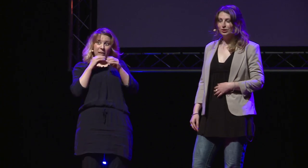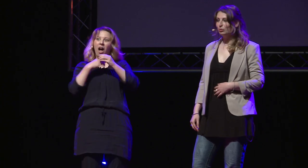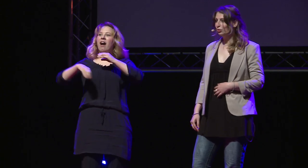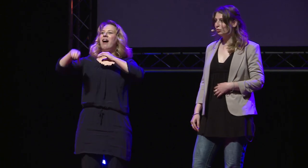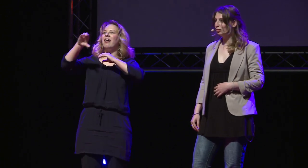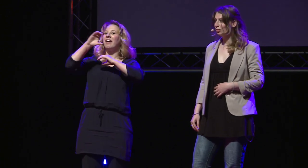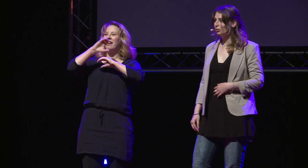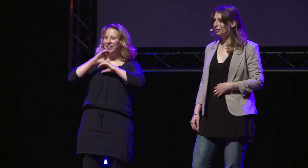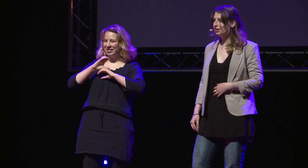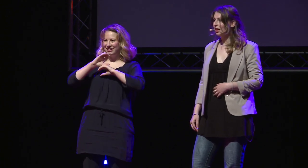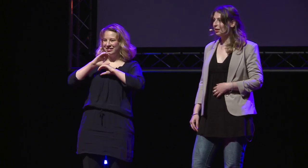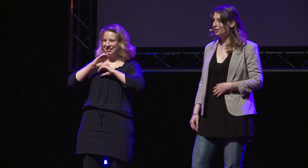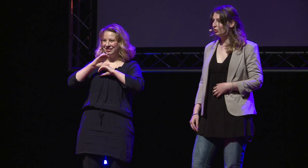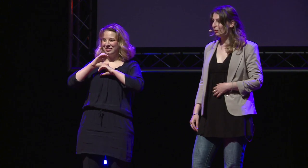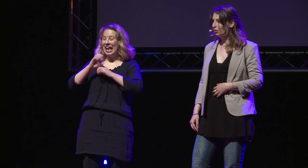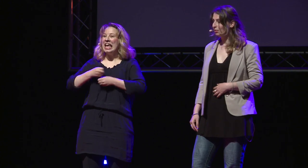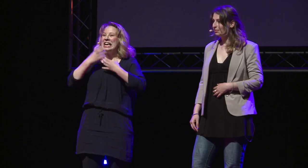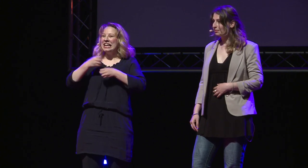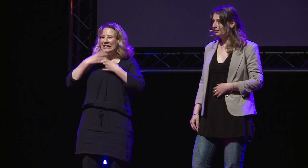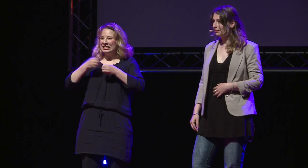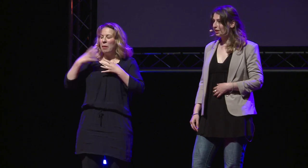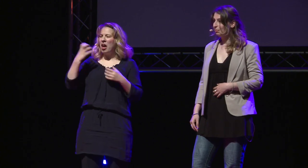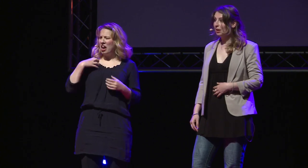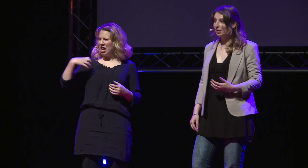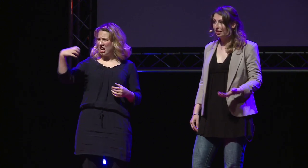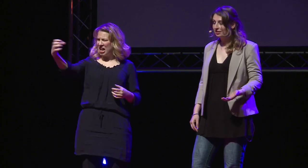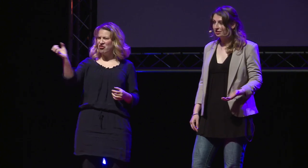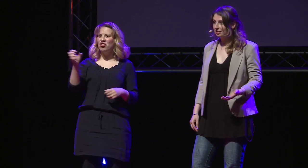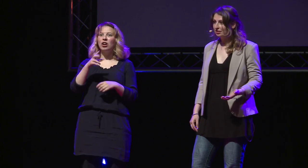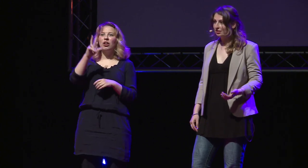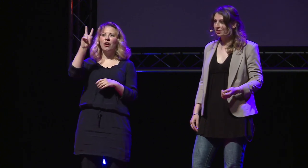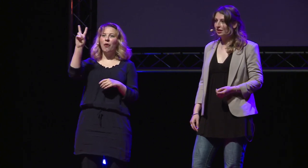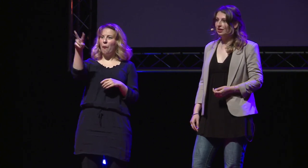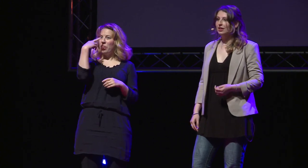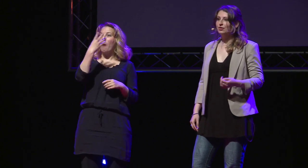than those you usually use, out of laziness.